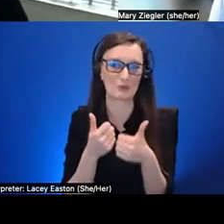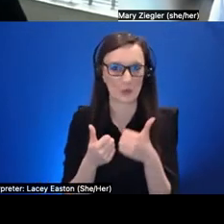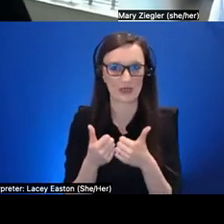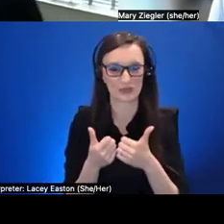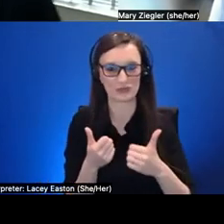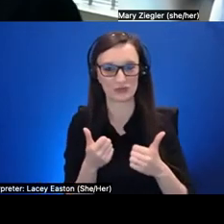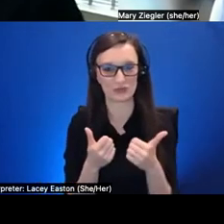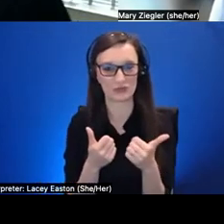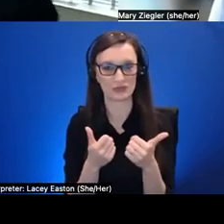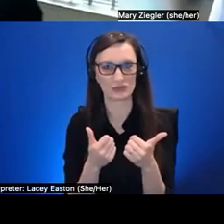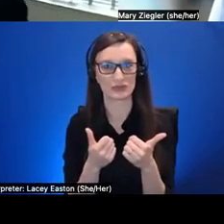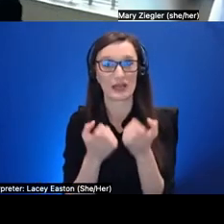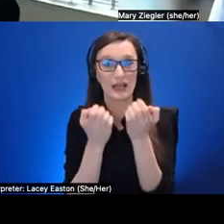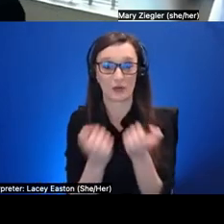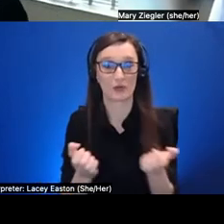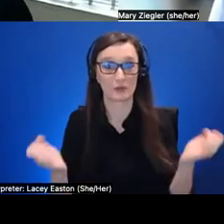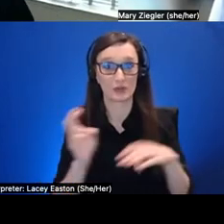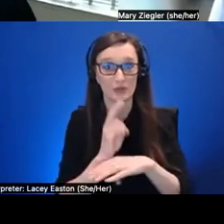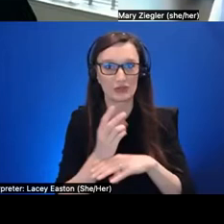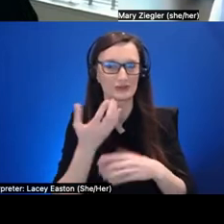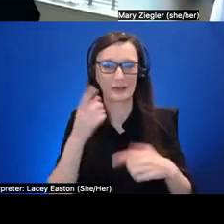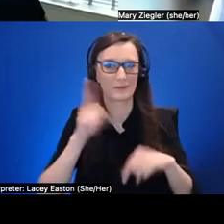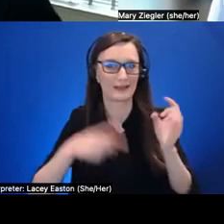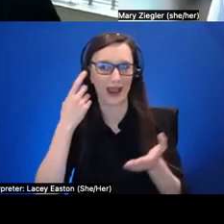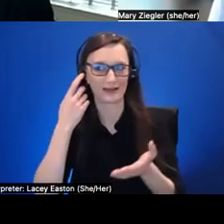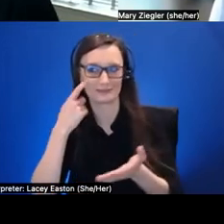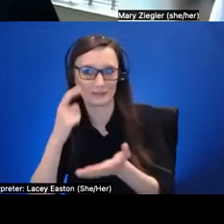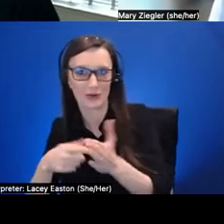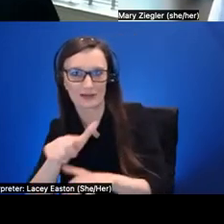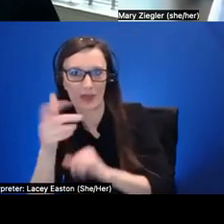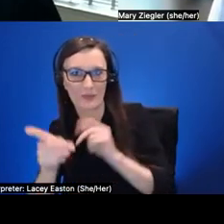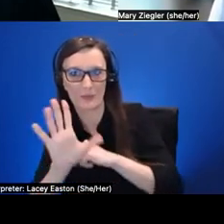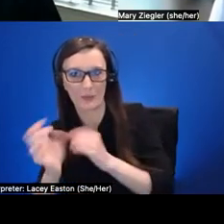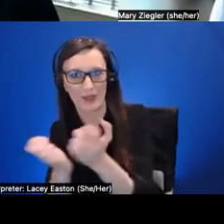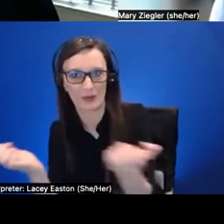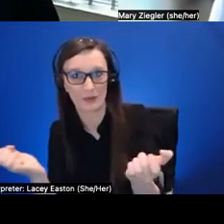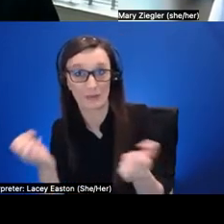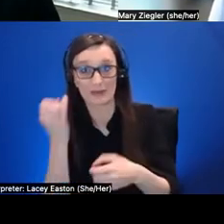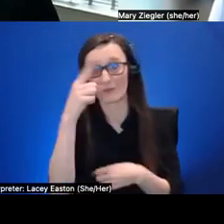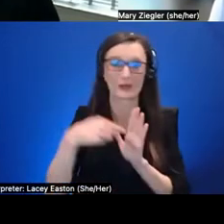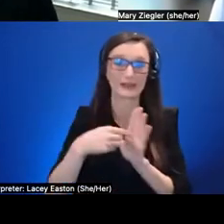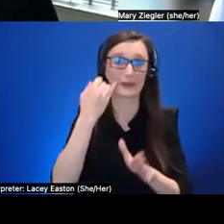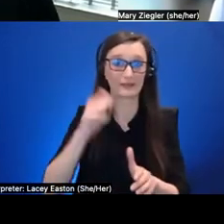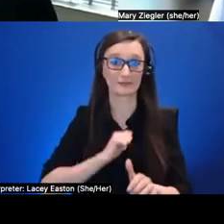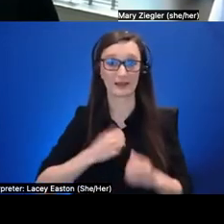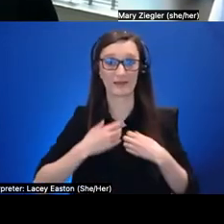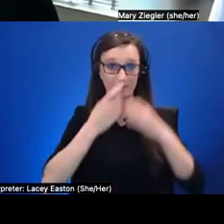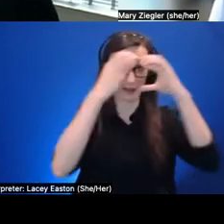environment are are using so for instance if i'm using a headset and melissa uh is using her laptop